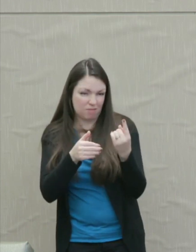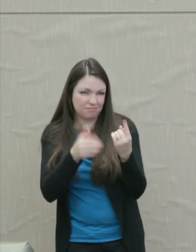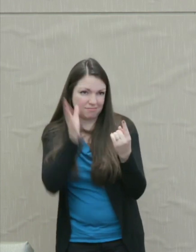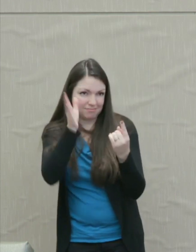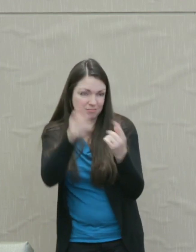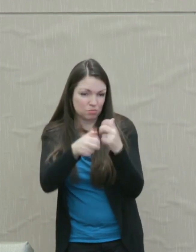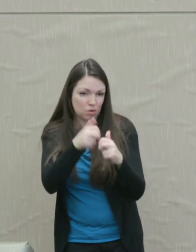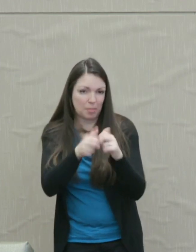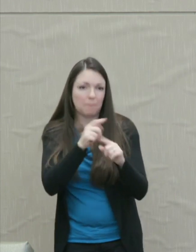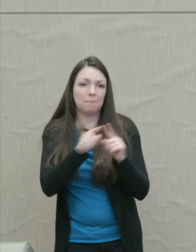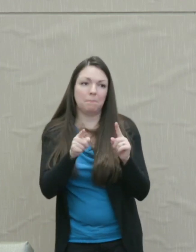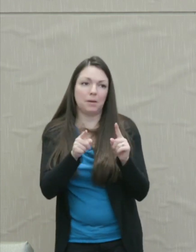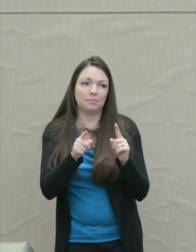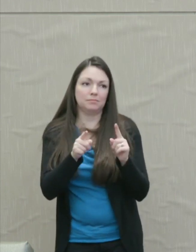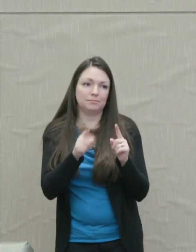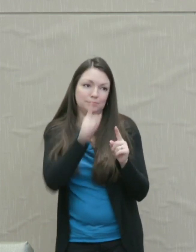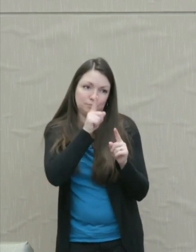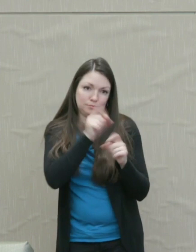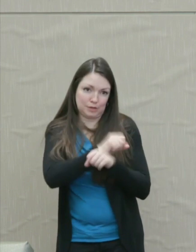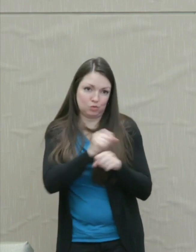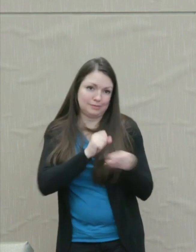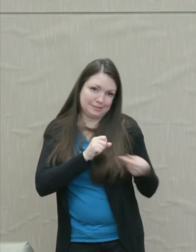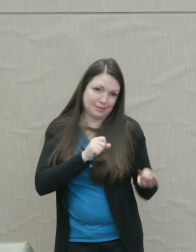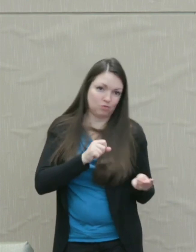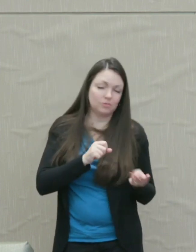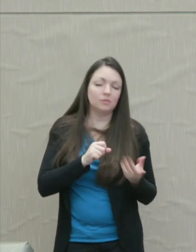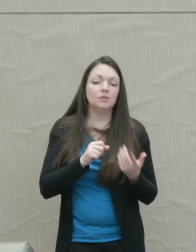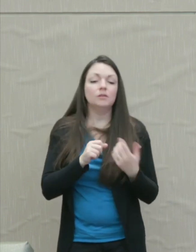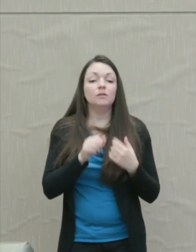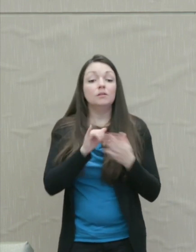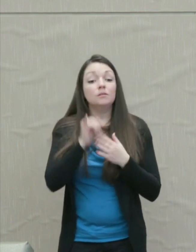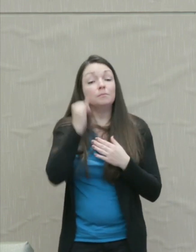Which is back to this idea of the orderly world.